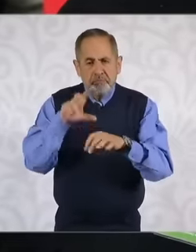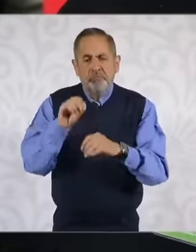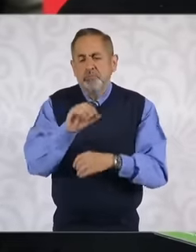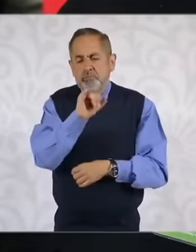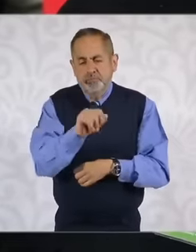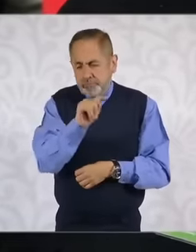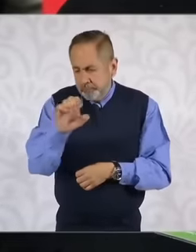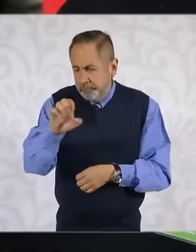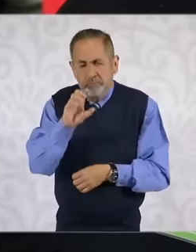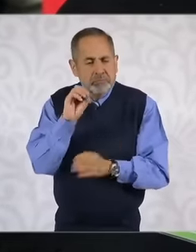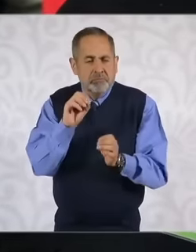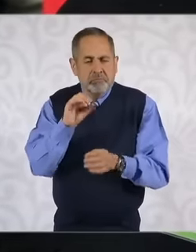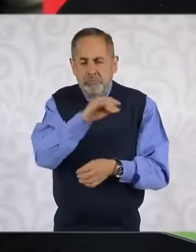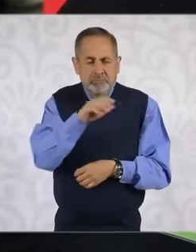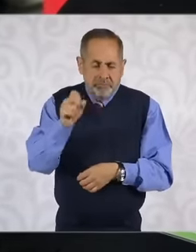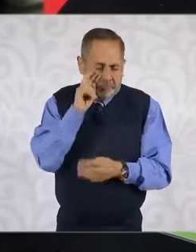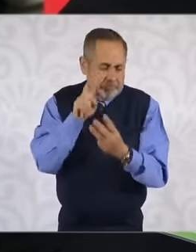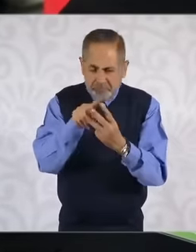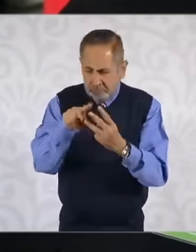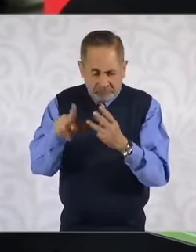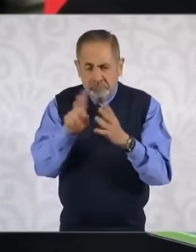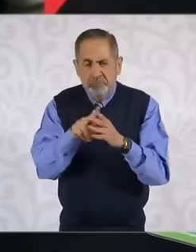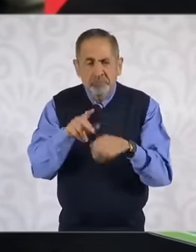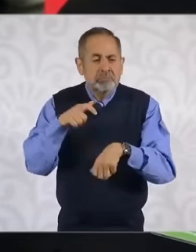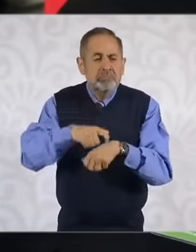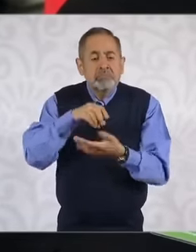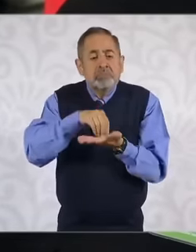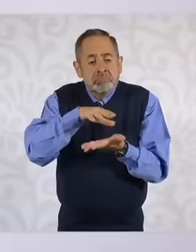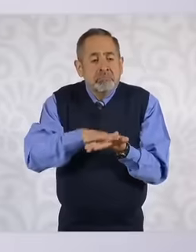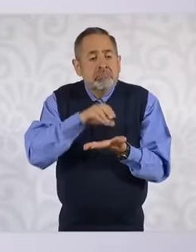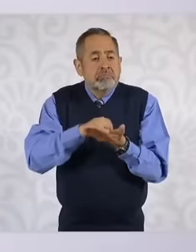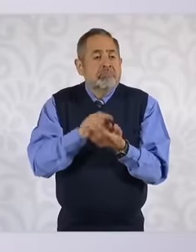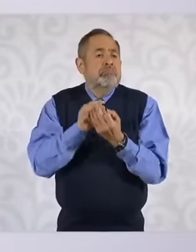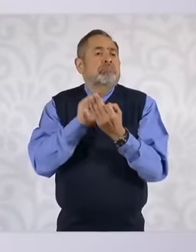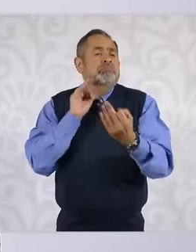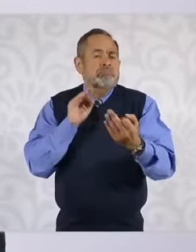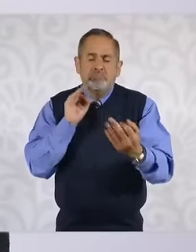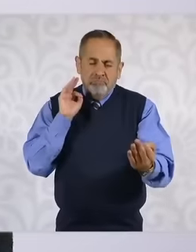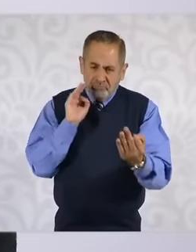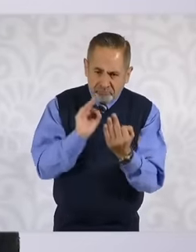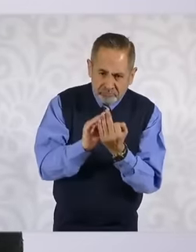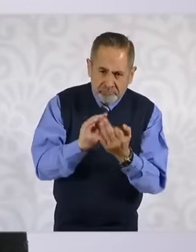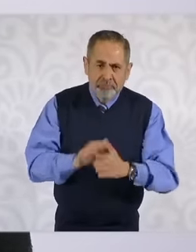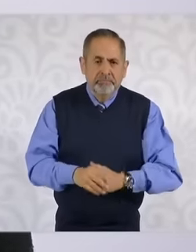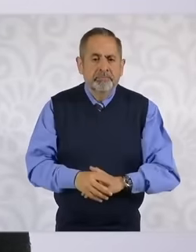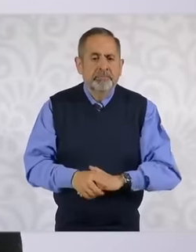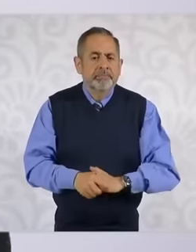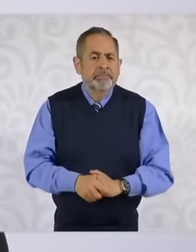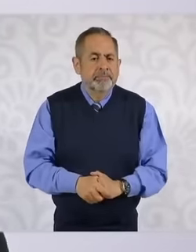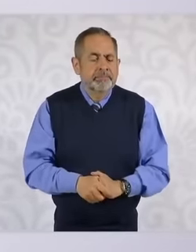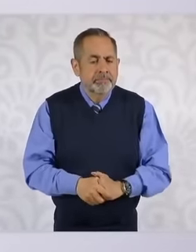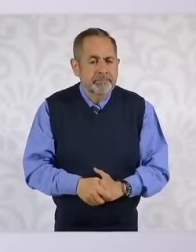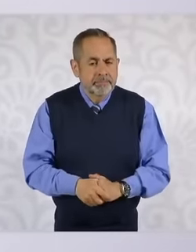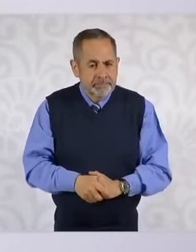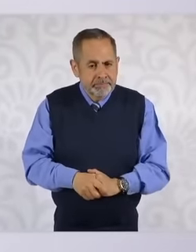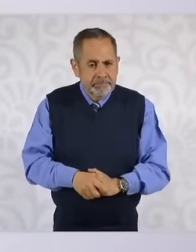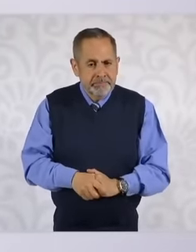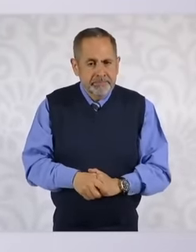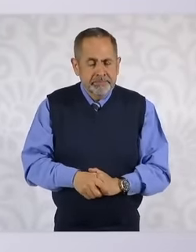social security, I don't know what your outlook is on the matter. Yes It would be worth saying how far